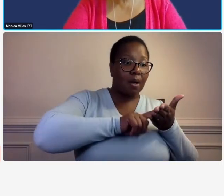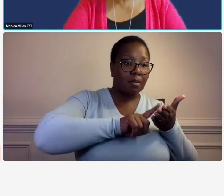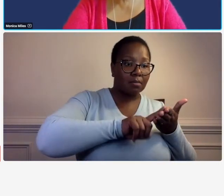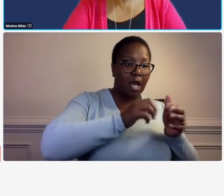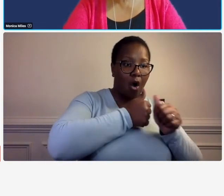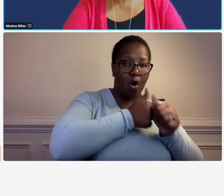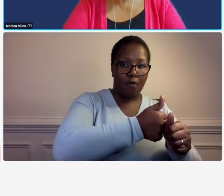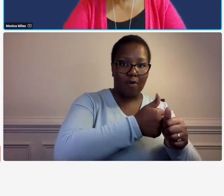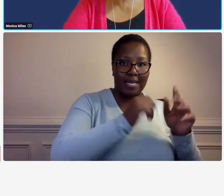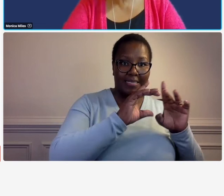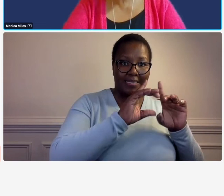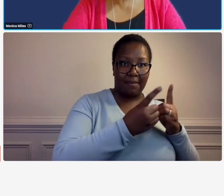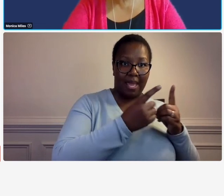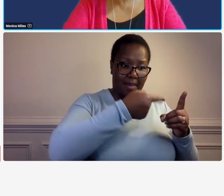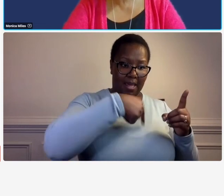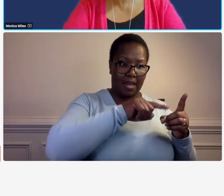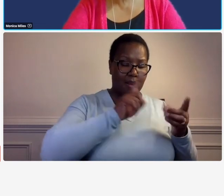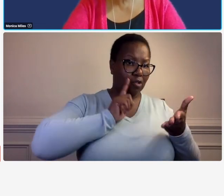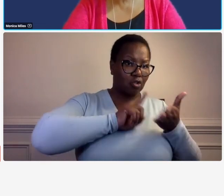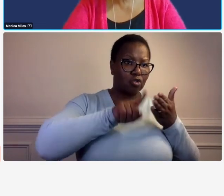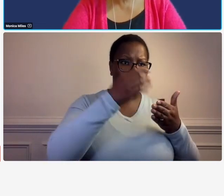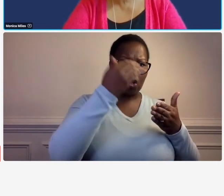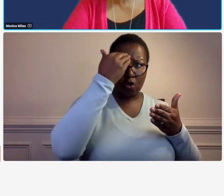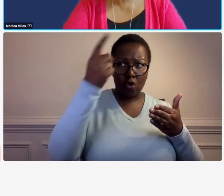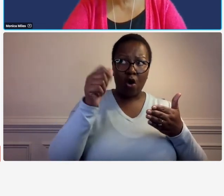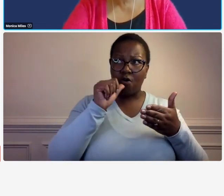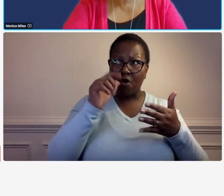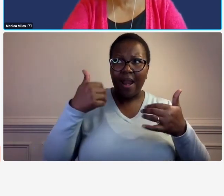that that company doesn't have an adequate accounting system just based on how they answered